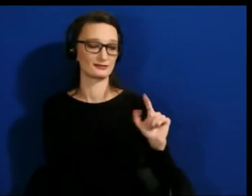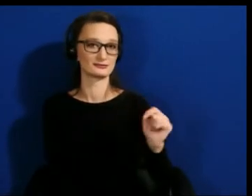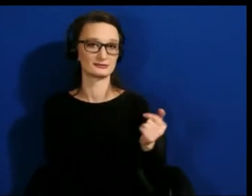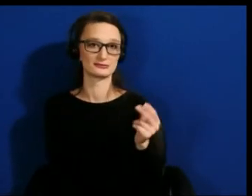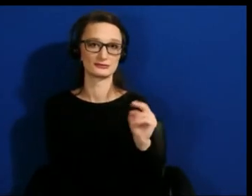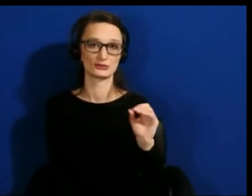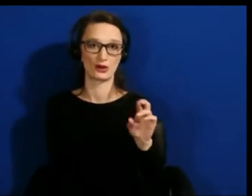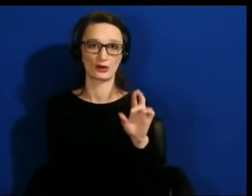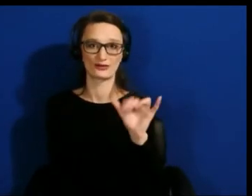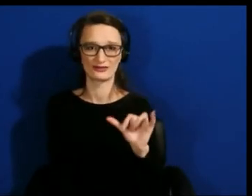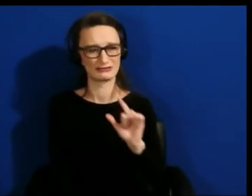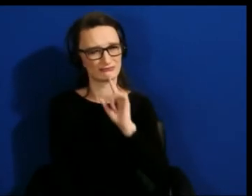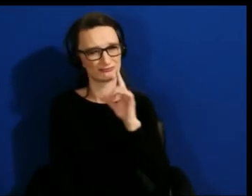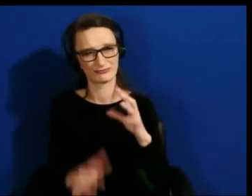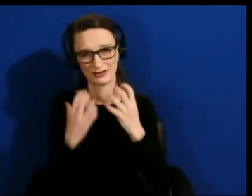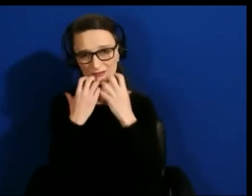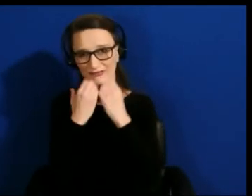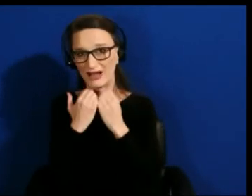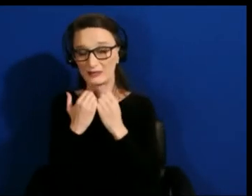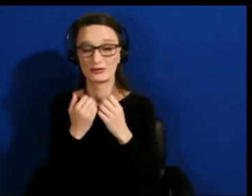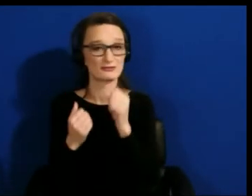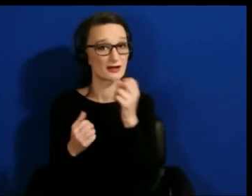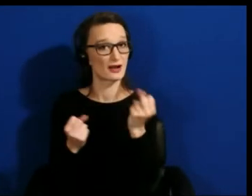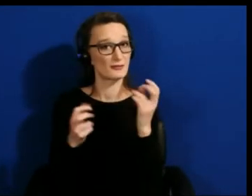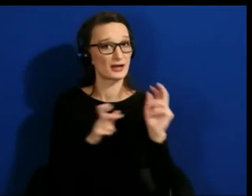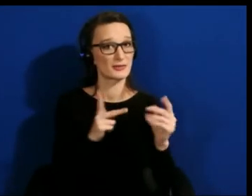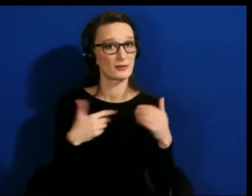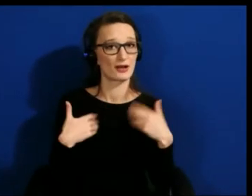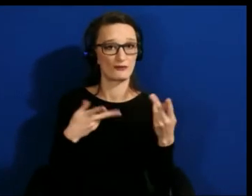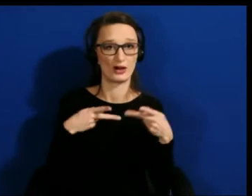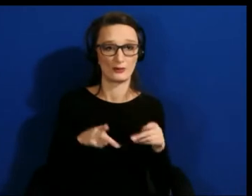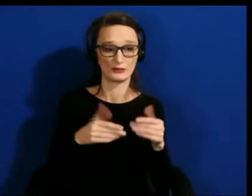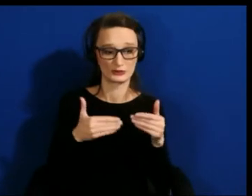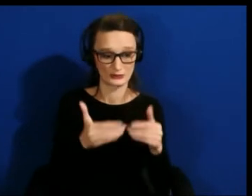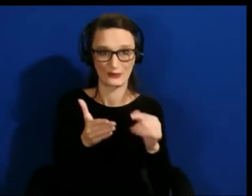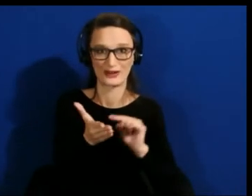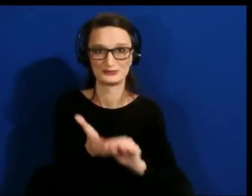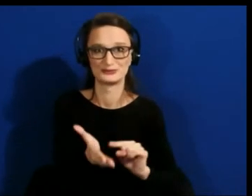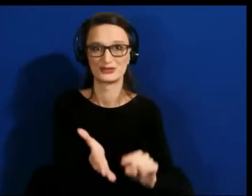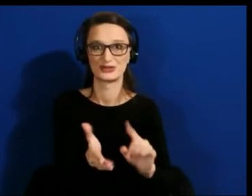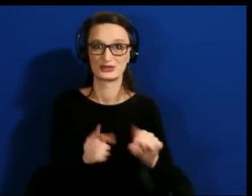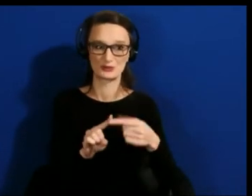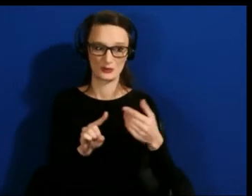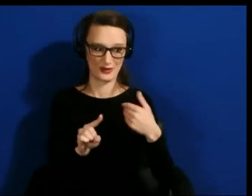the opportunity to do it so when we do have that value feeding in like a fuel into the